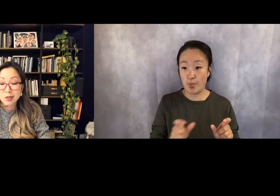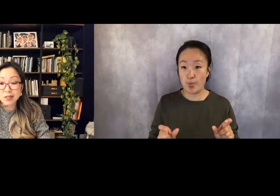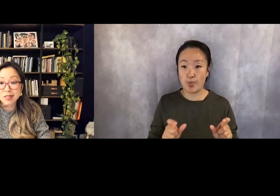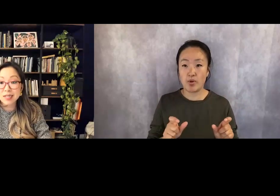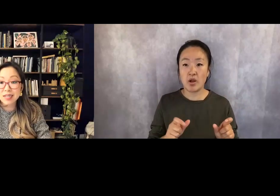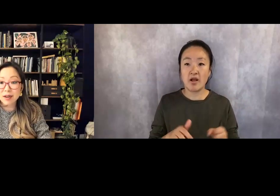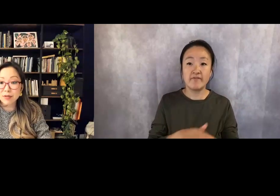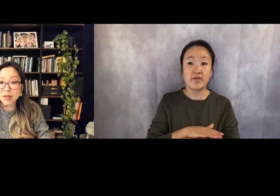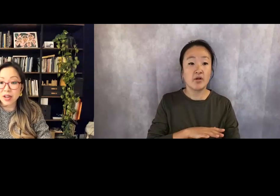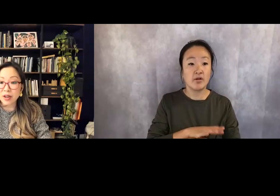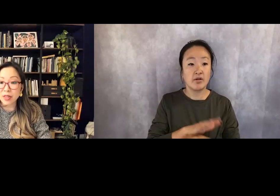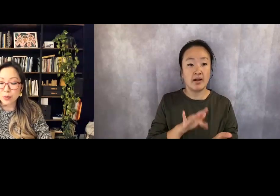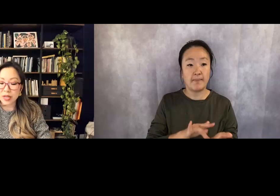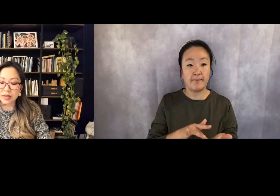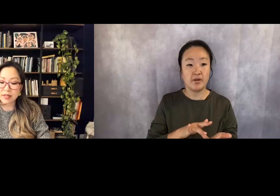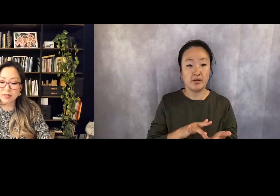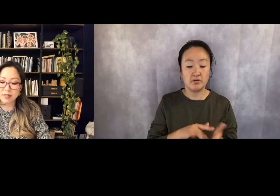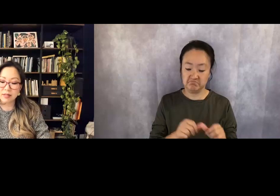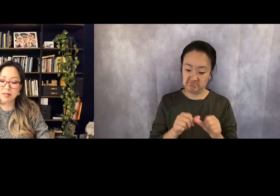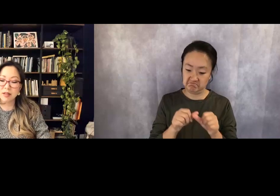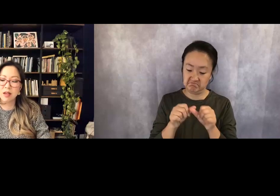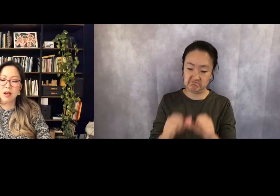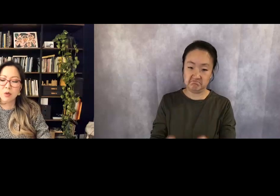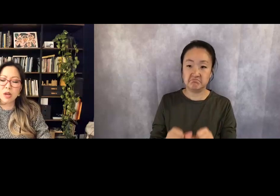to stick it out another week.